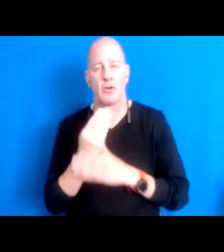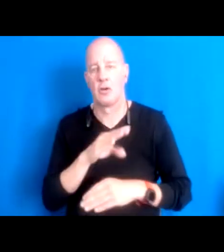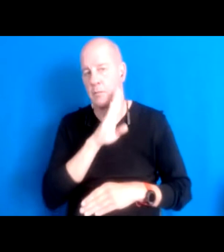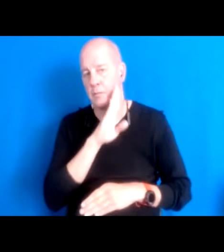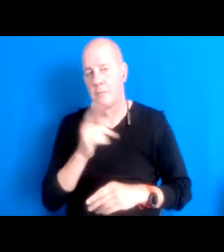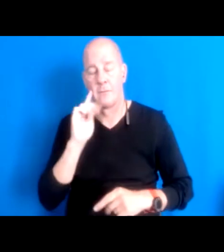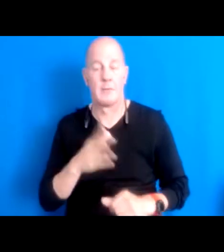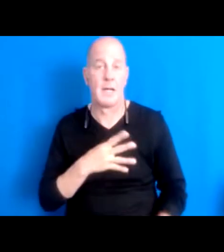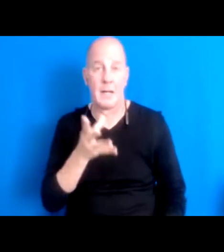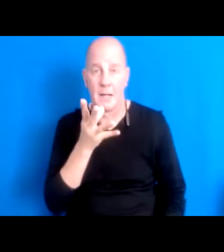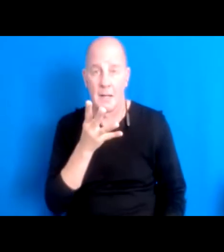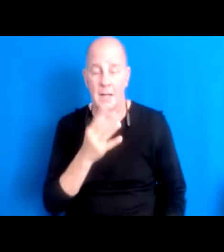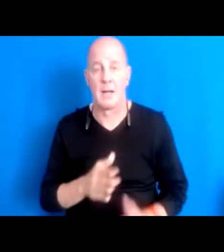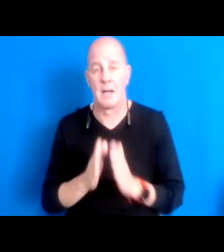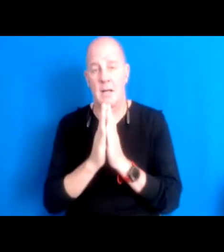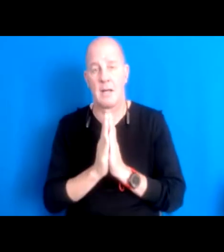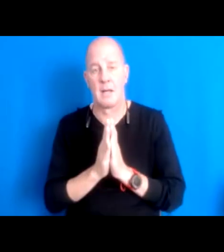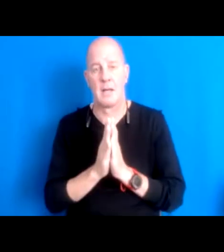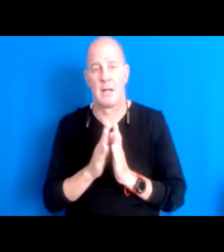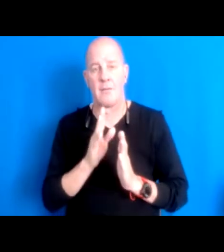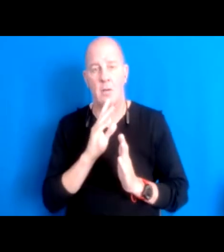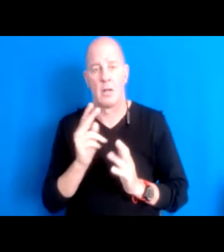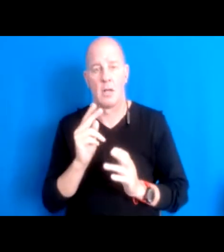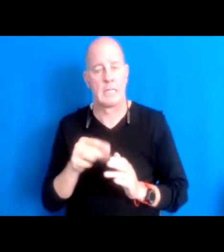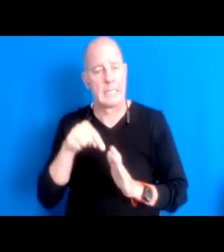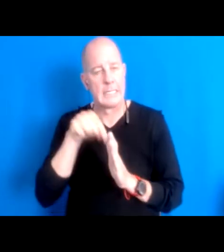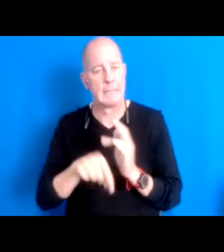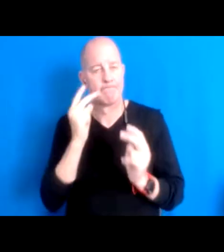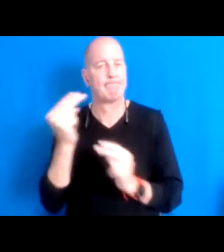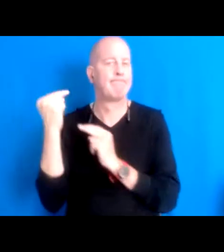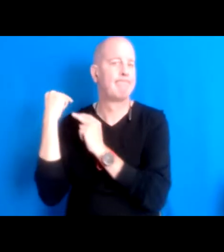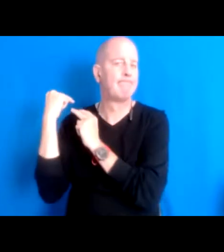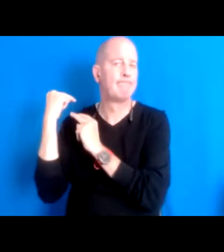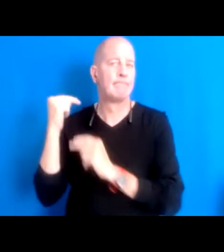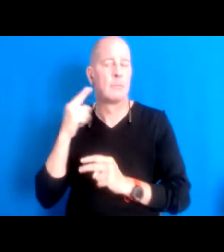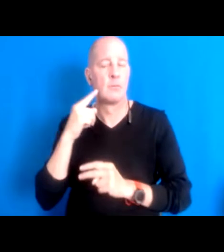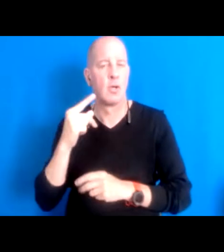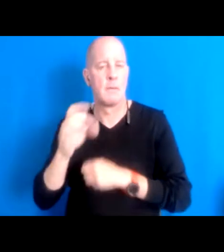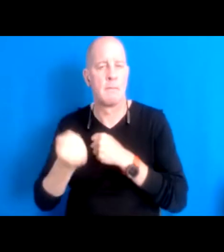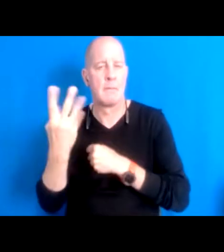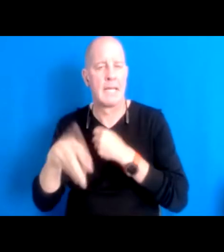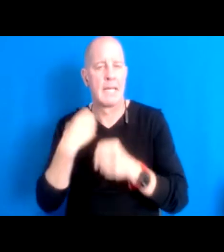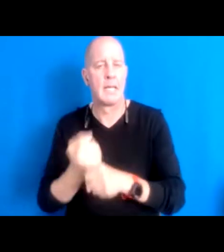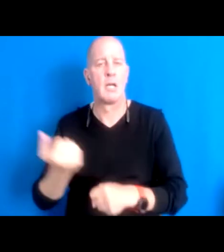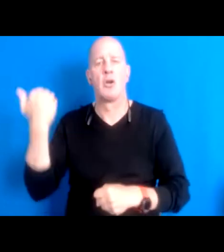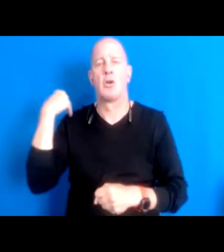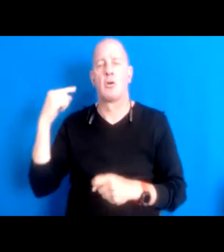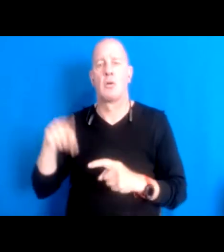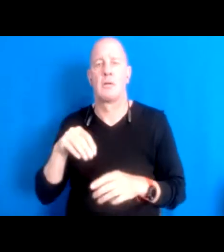and got a really deep flashback of a moment in years before, when I was in Santa Cruz